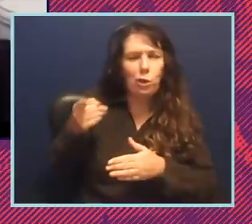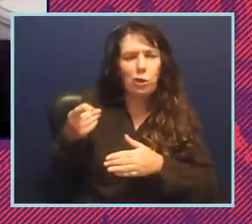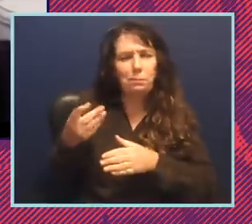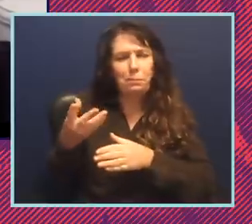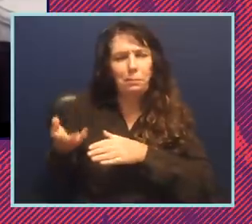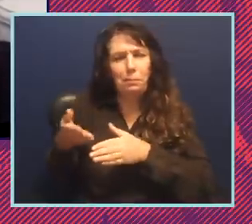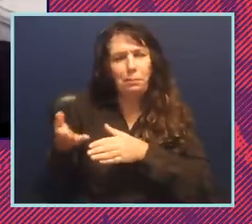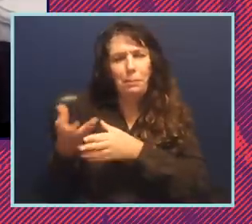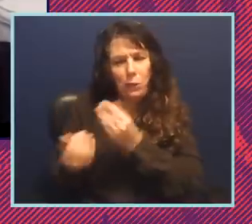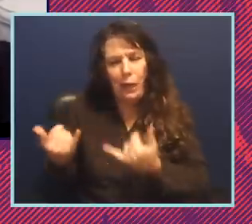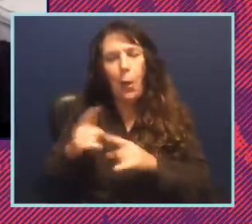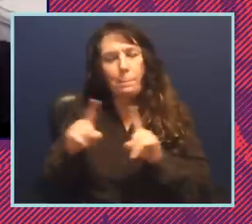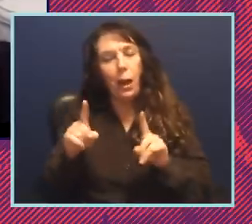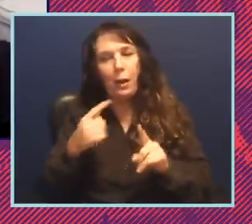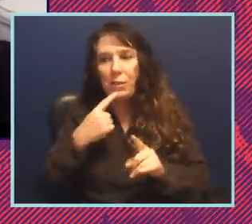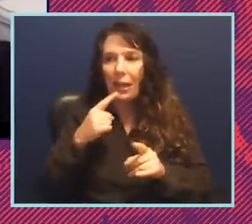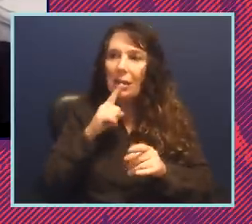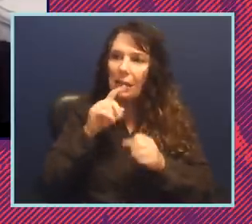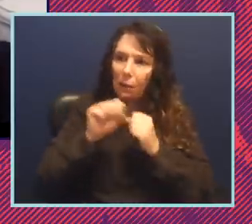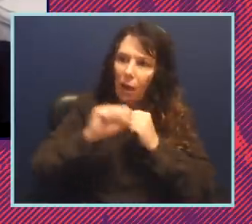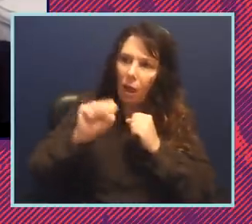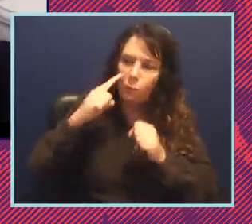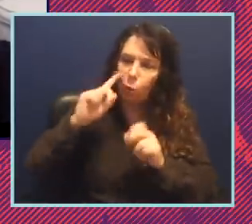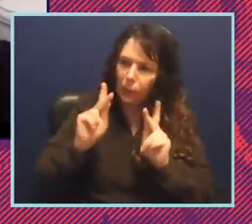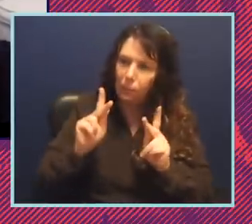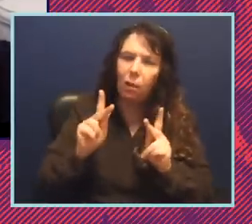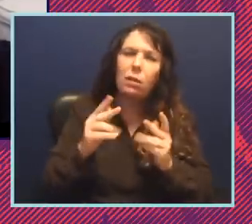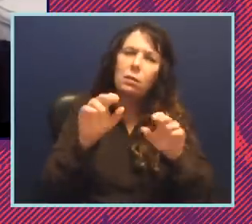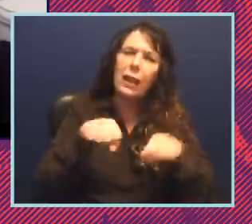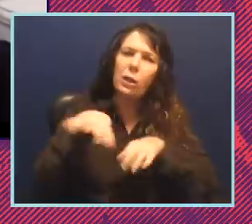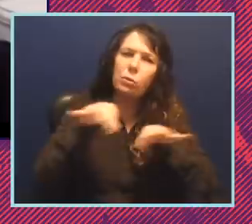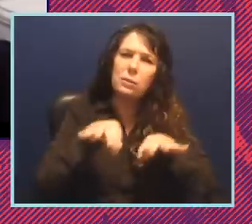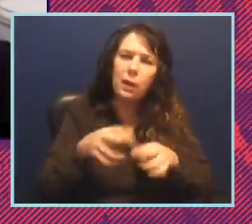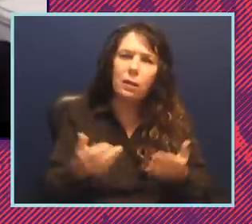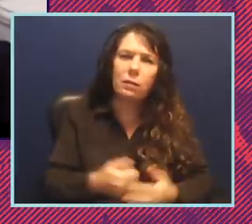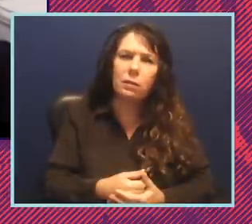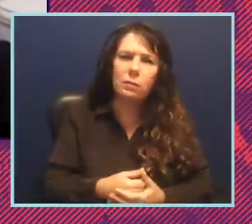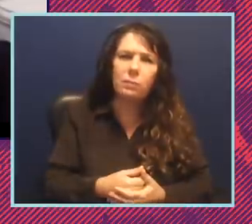explain to her why it was onerous for folks. So walk us through the I.D. requirements.